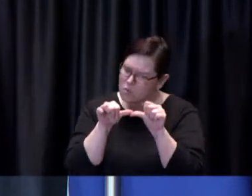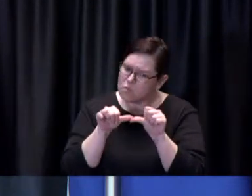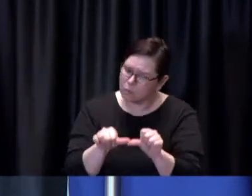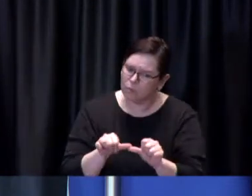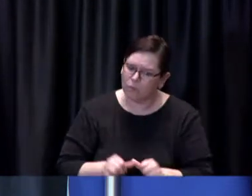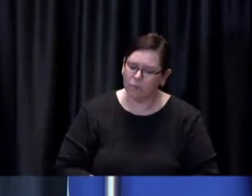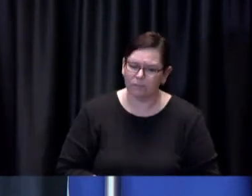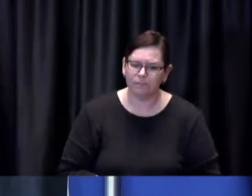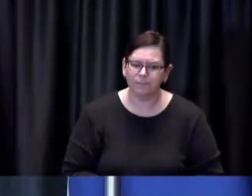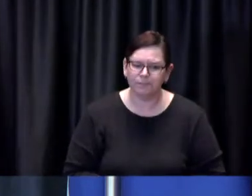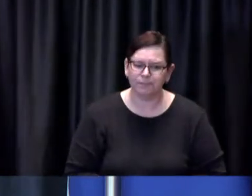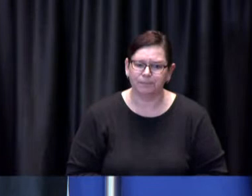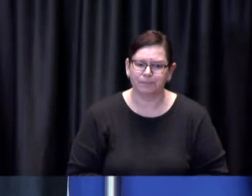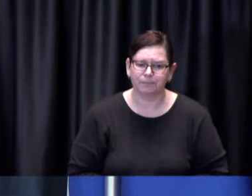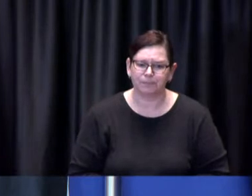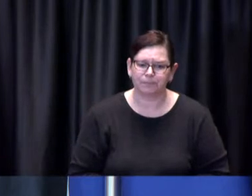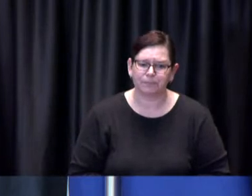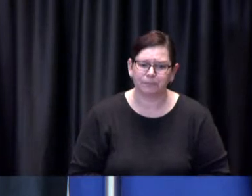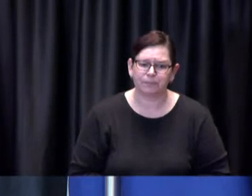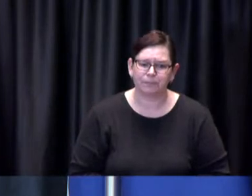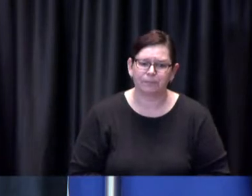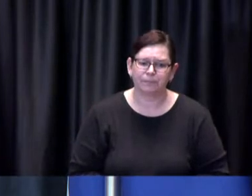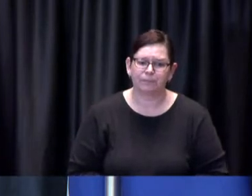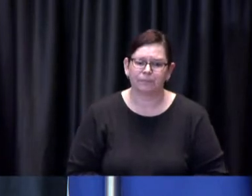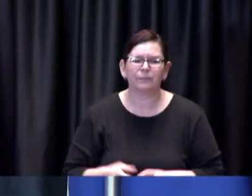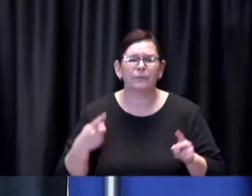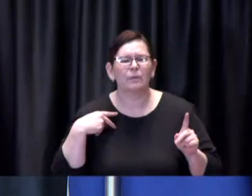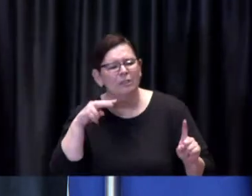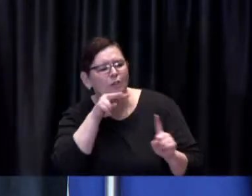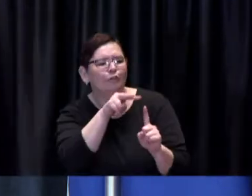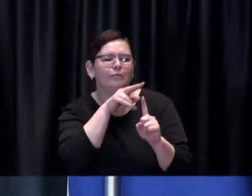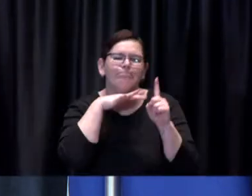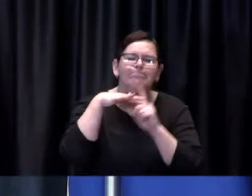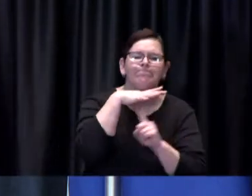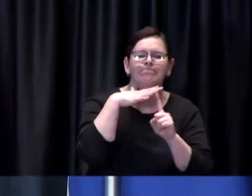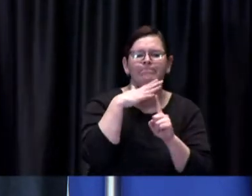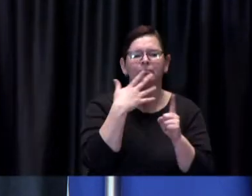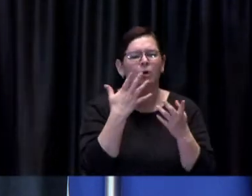what we're seeing where things are going well and where there are opportunities